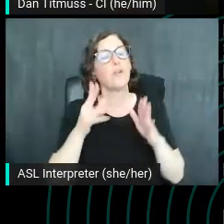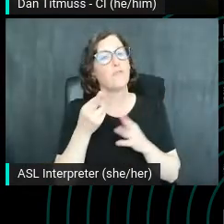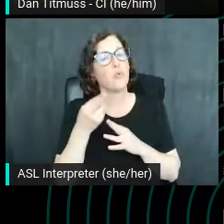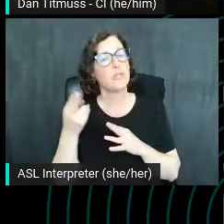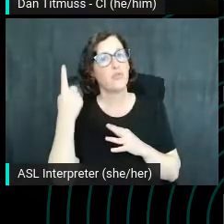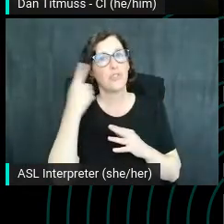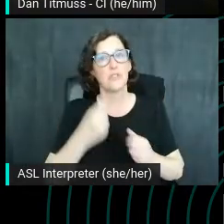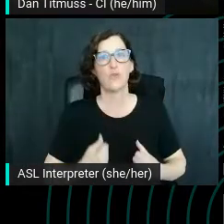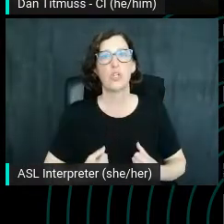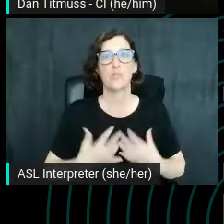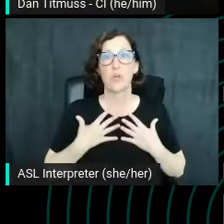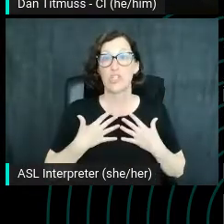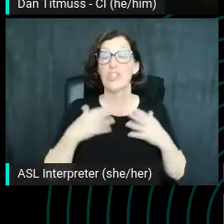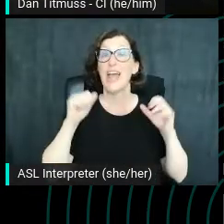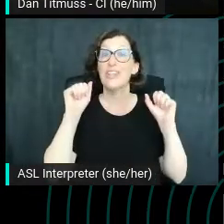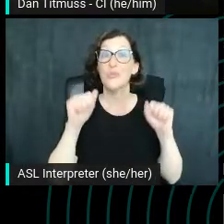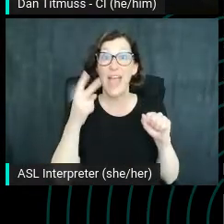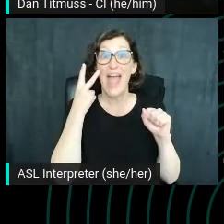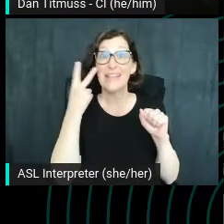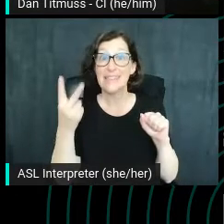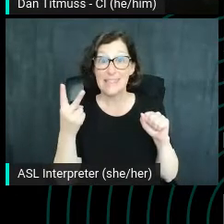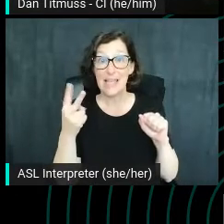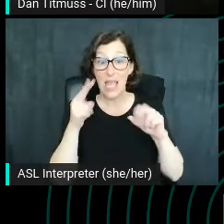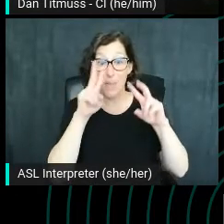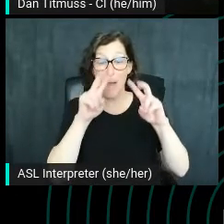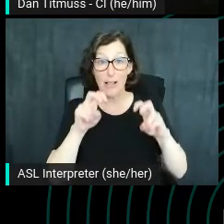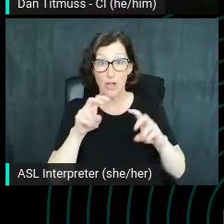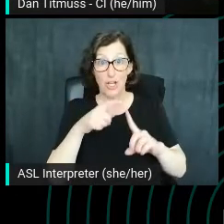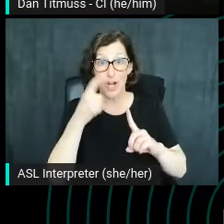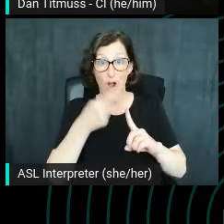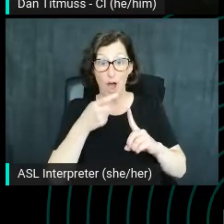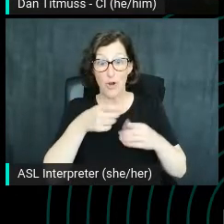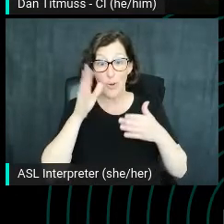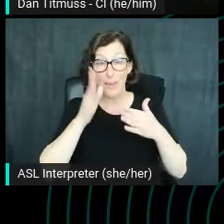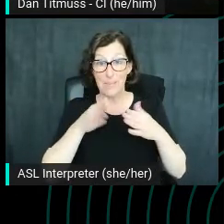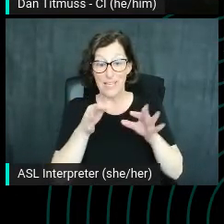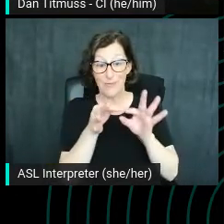And you can see by looking at these auto-completed phrases, how these